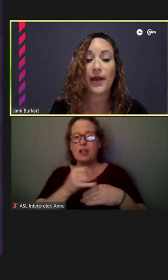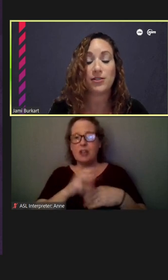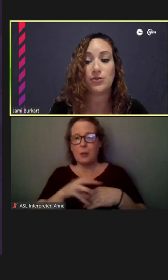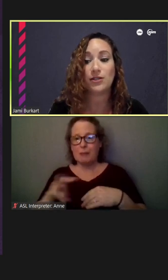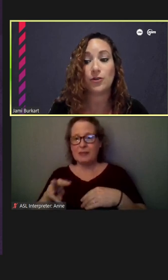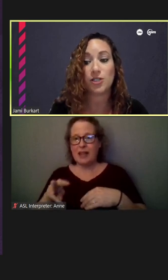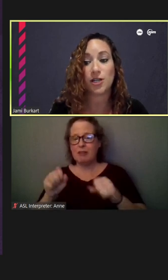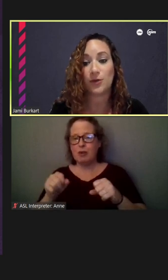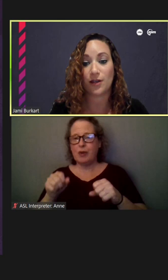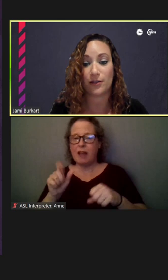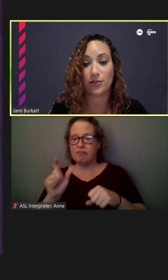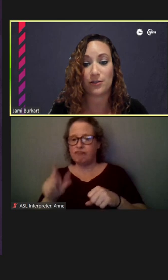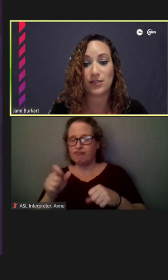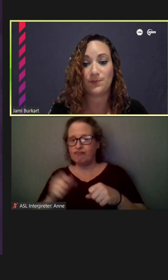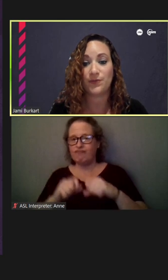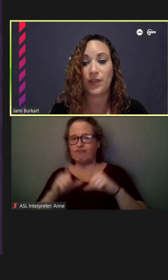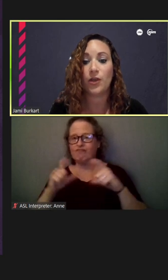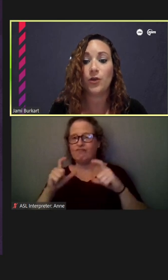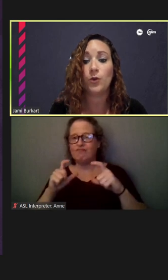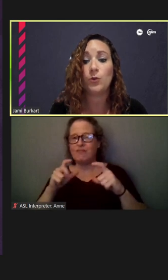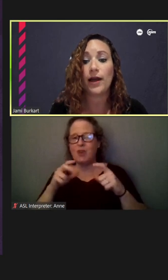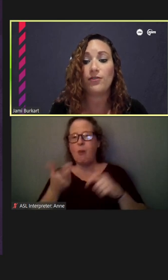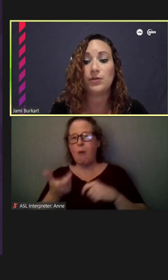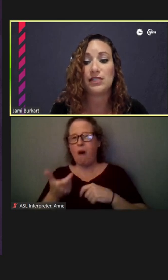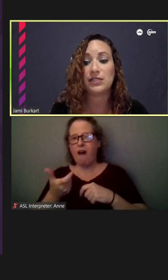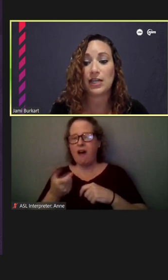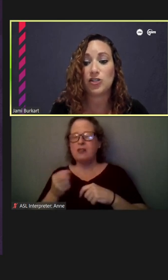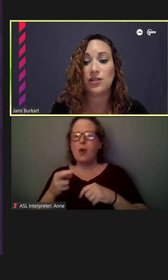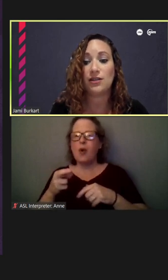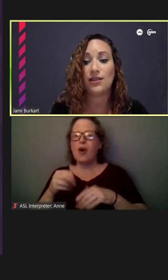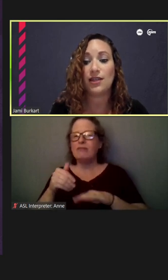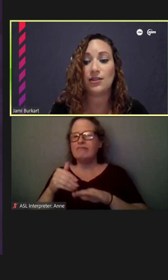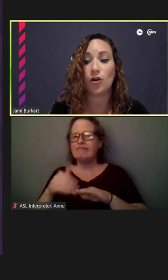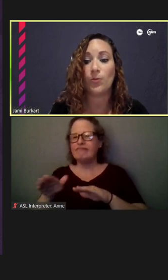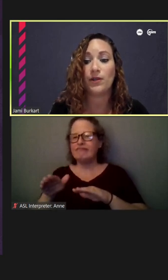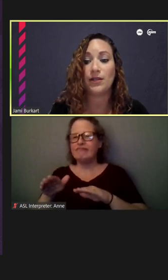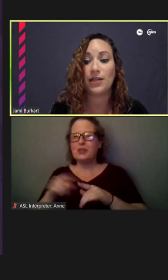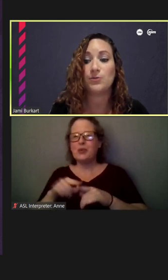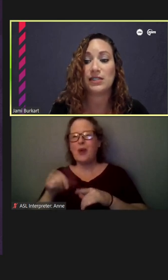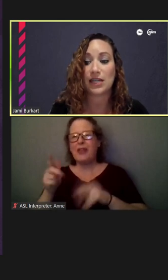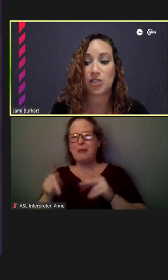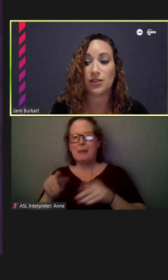back to it or share with others. We will have a presentation and then an open engagement session